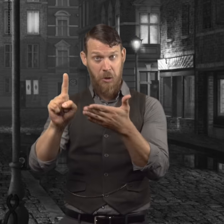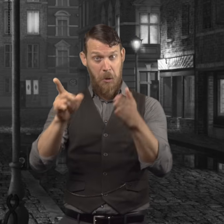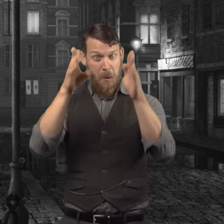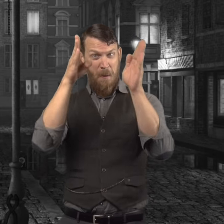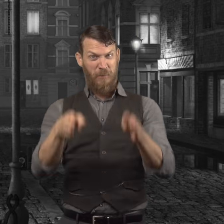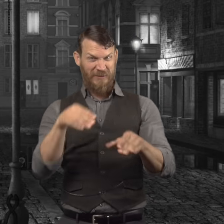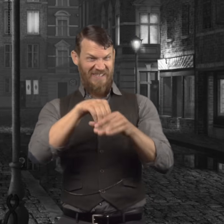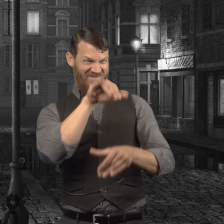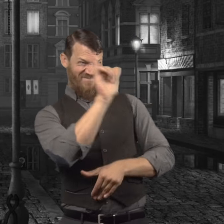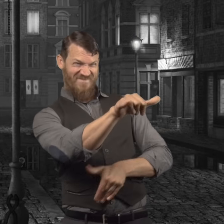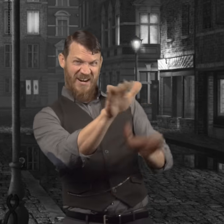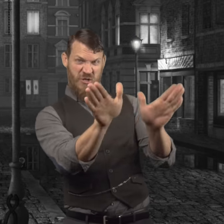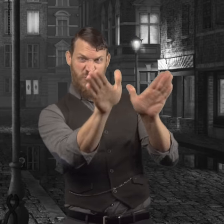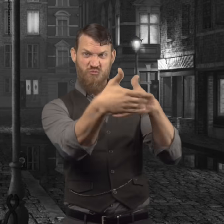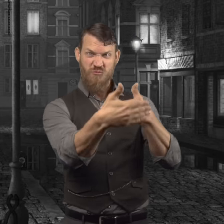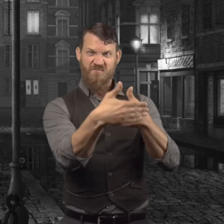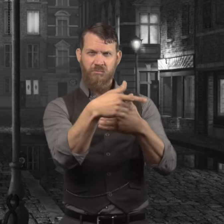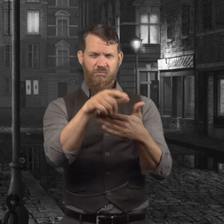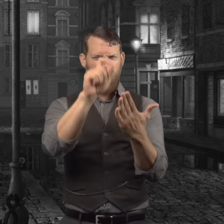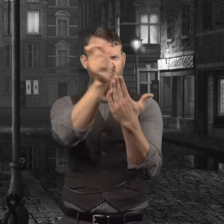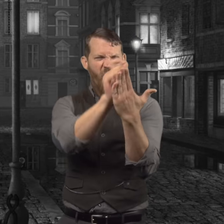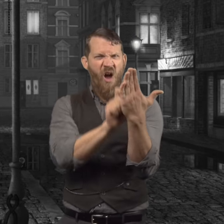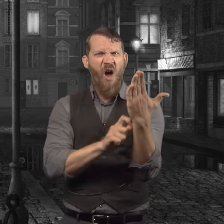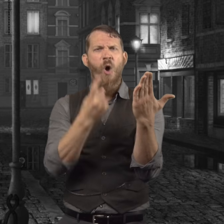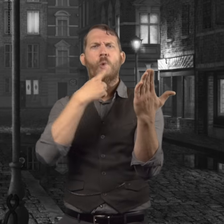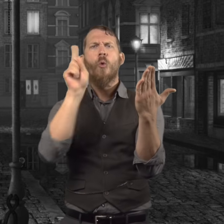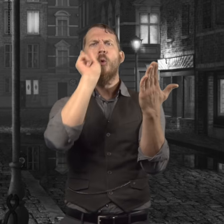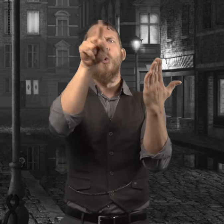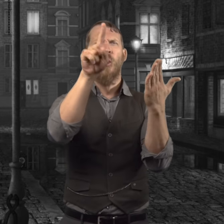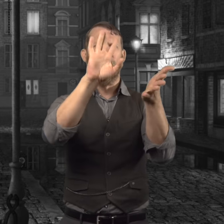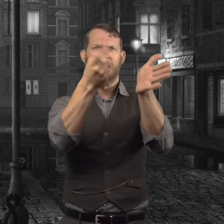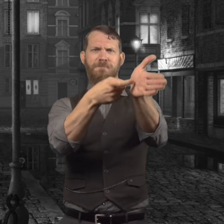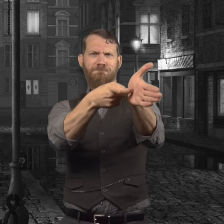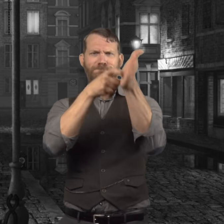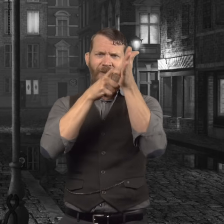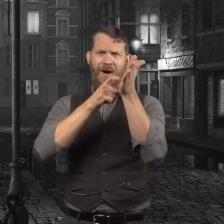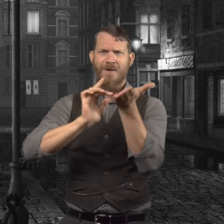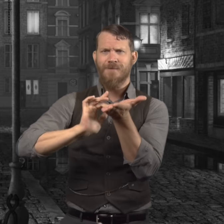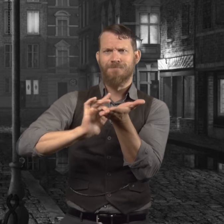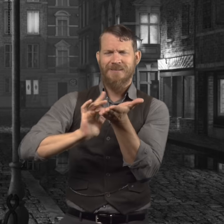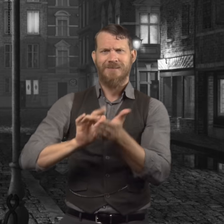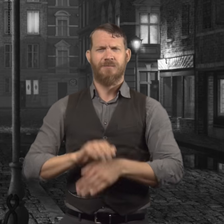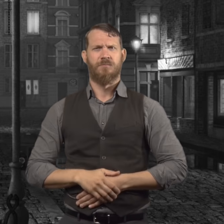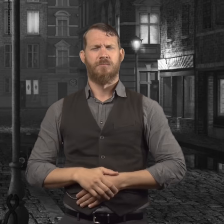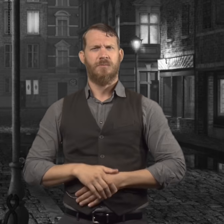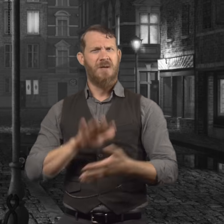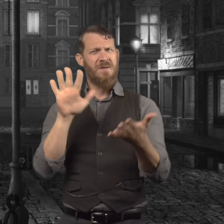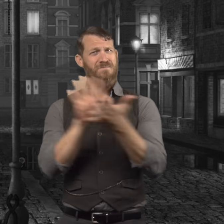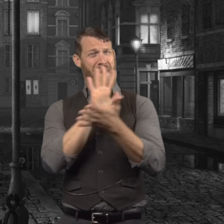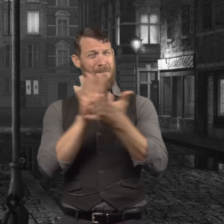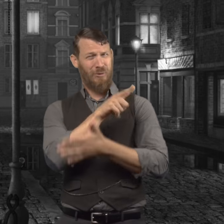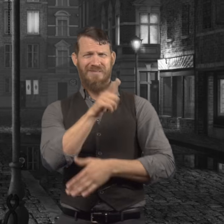Now in this past eight days the person in that room had written notes demanding medications.